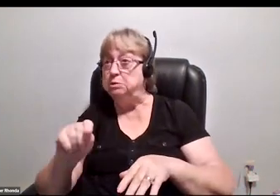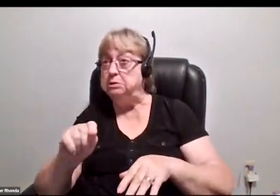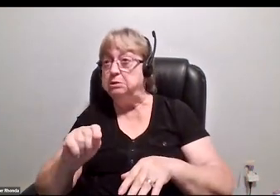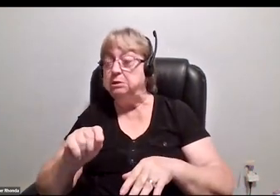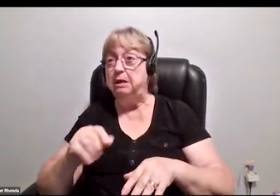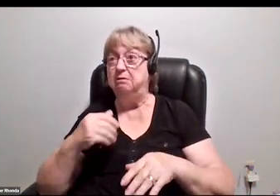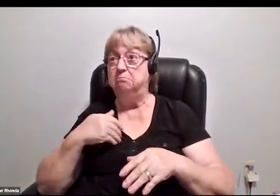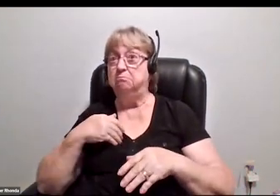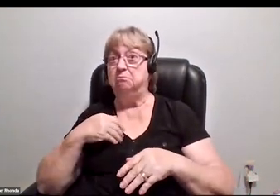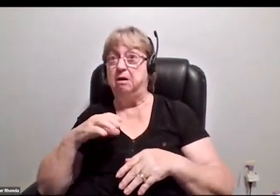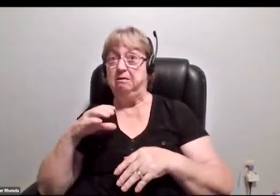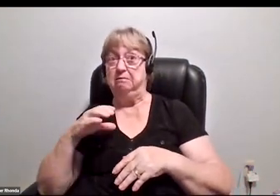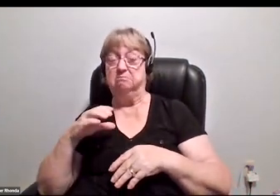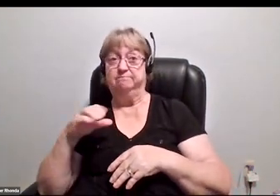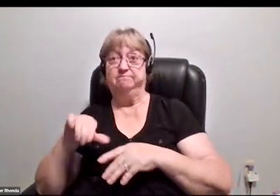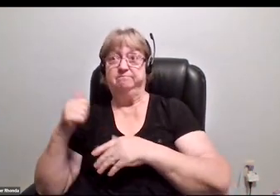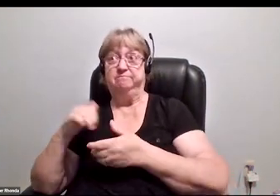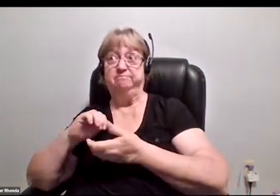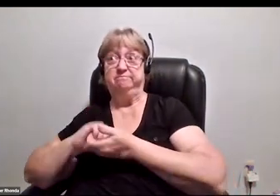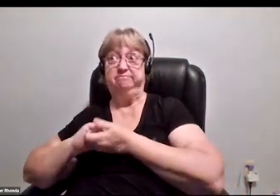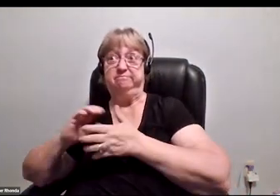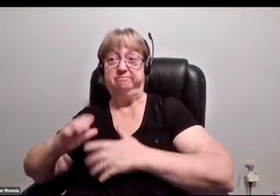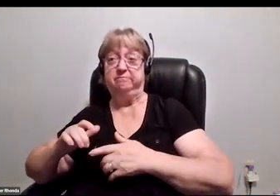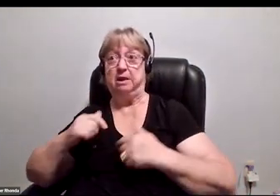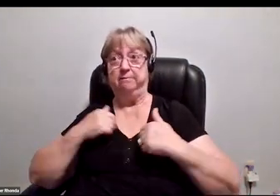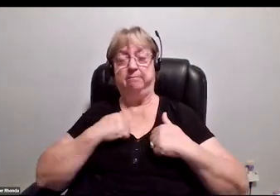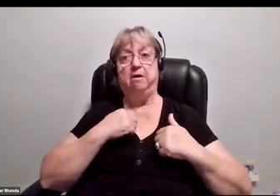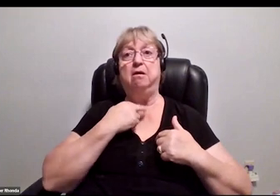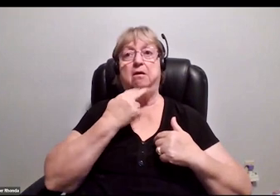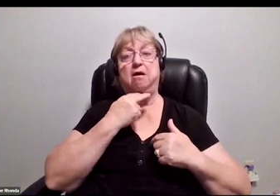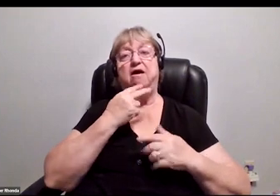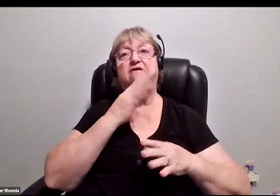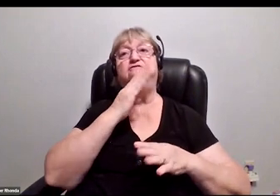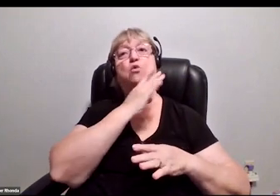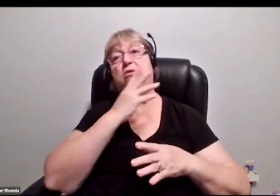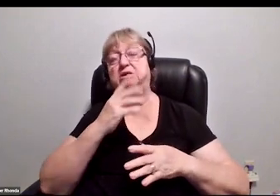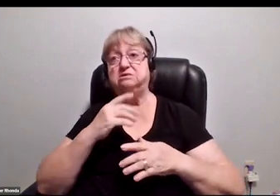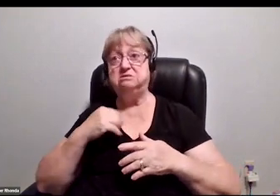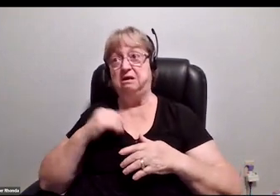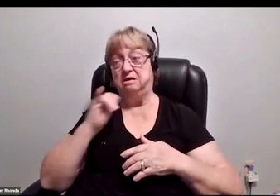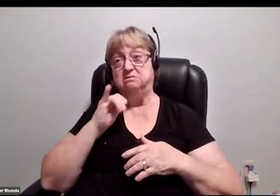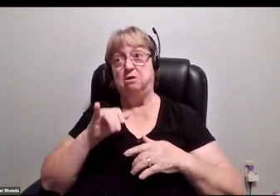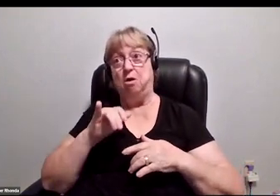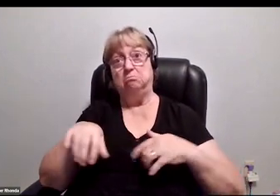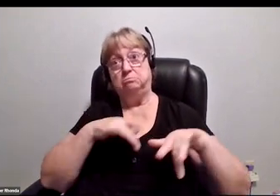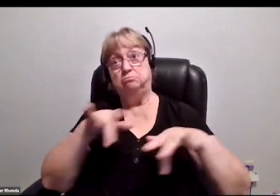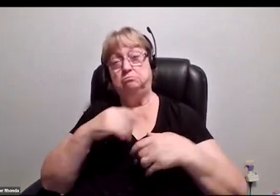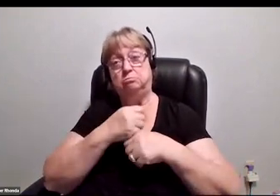me being a vocalist as well as a record producer, I didn't have to go anywhere. Meanwhile,